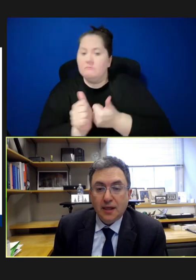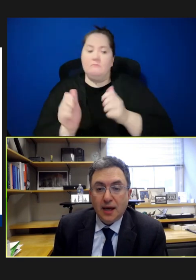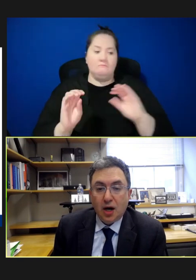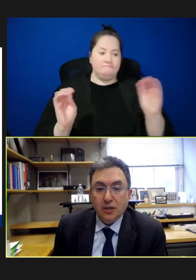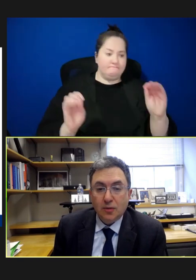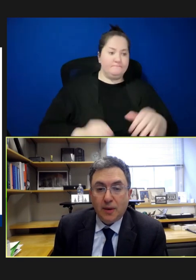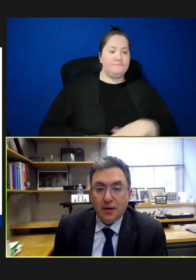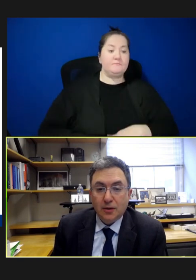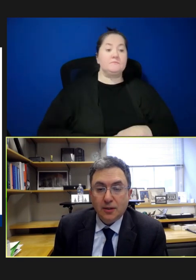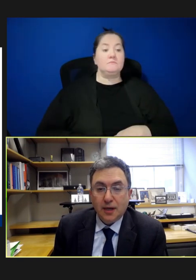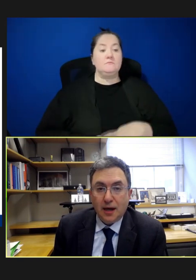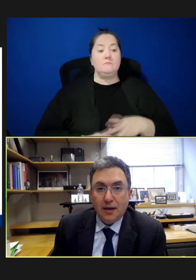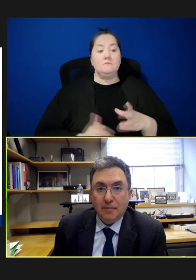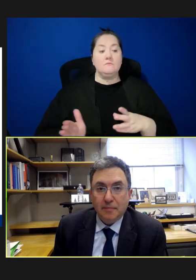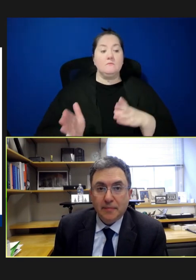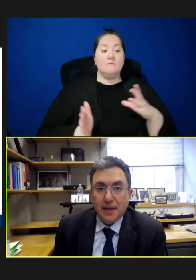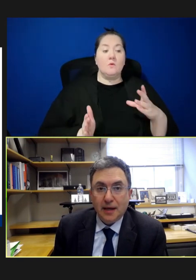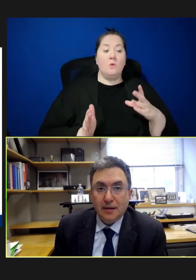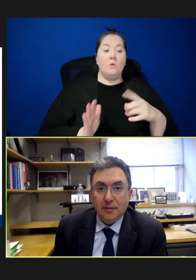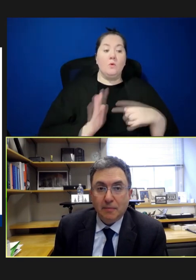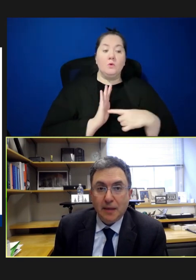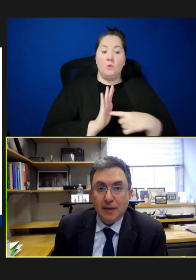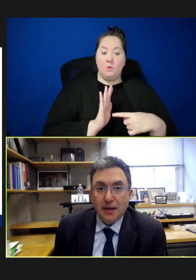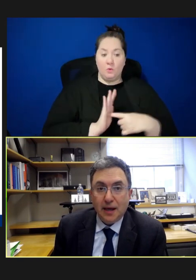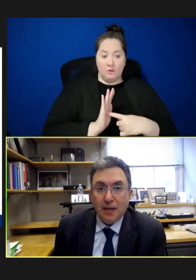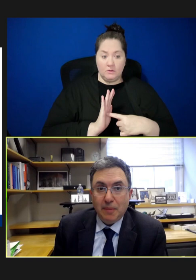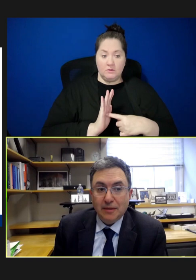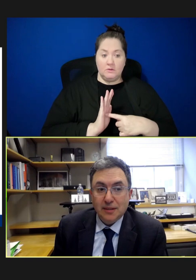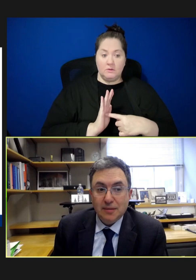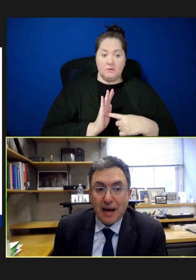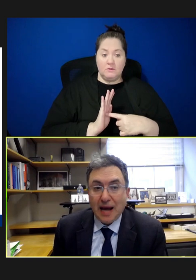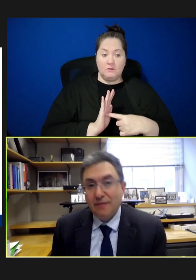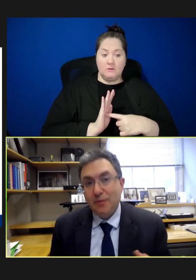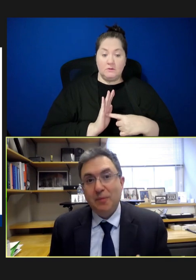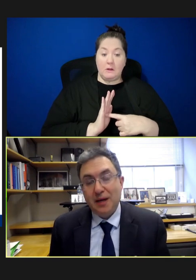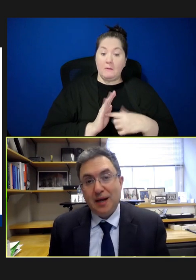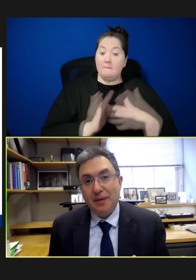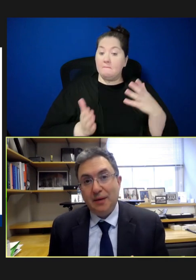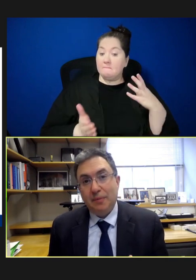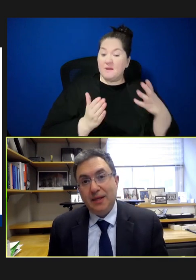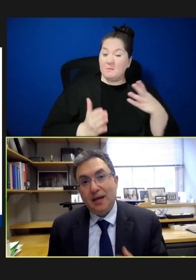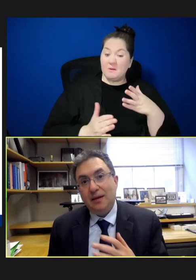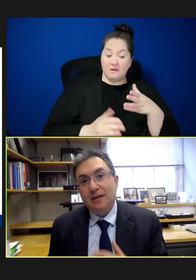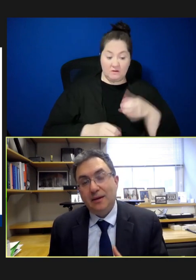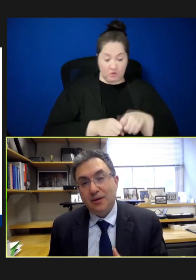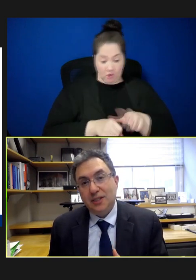They also modeled that maybe it bounces back from the pandemic. But then there's